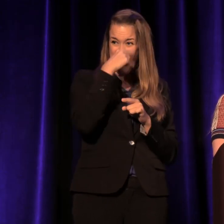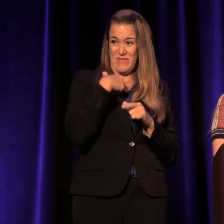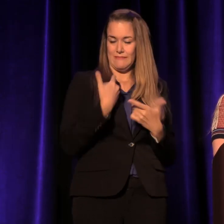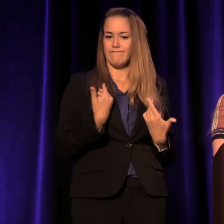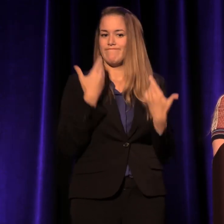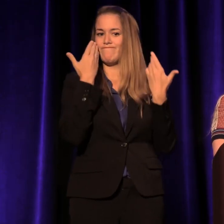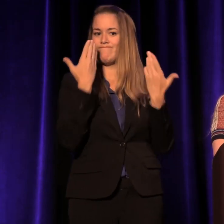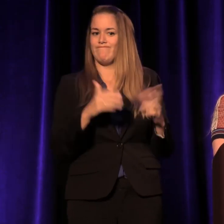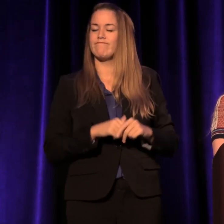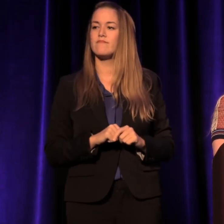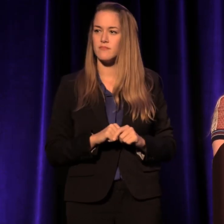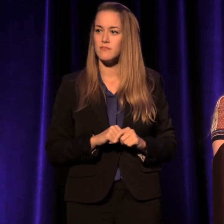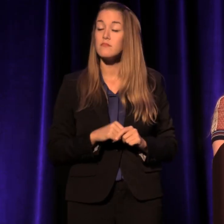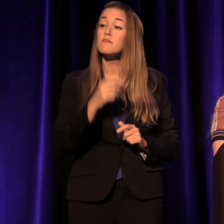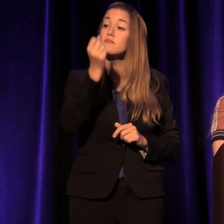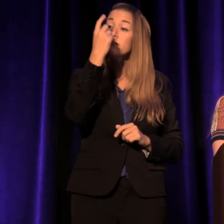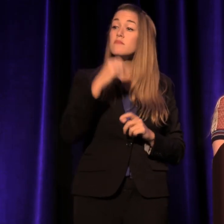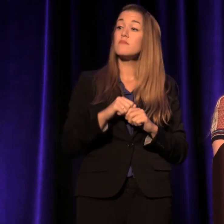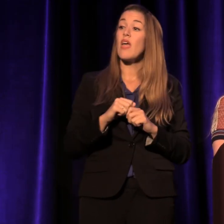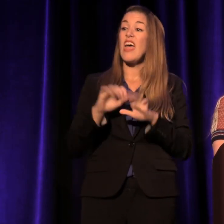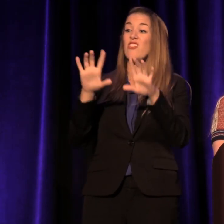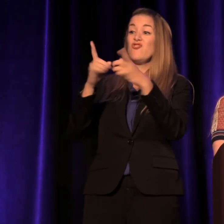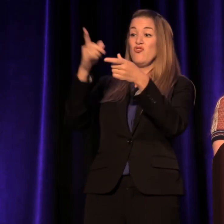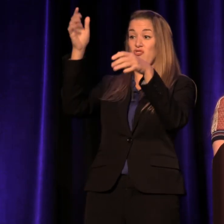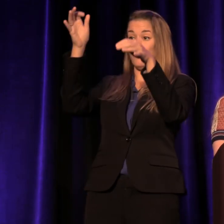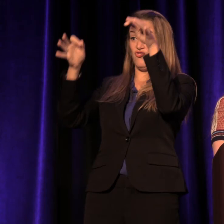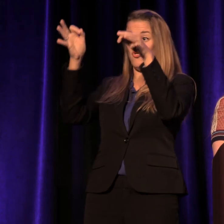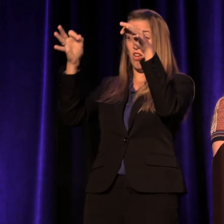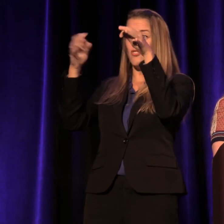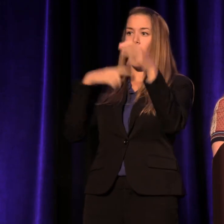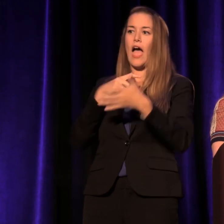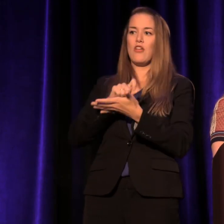I'd already written to the district judge on his behalf.